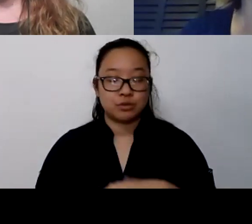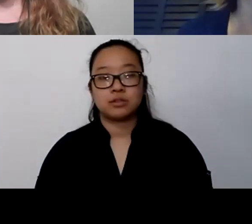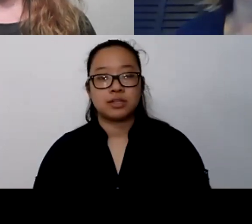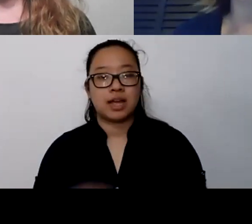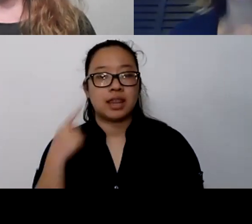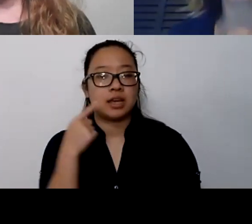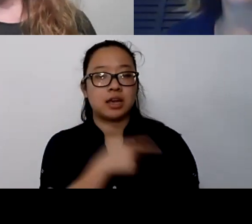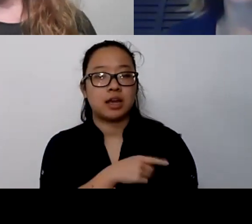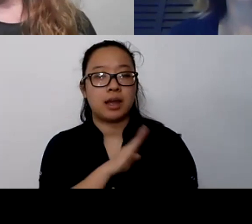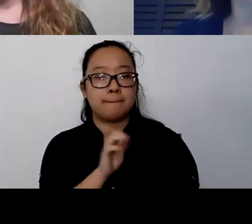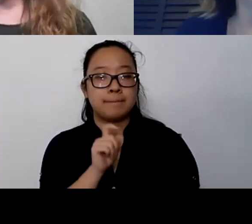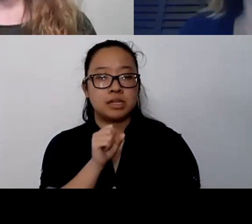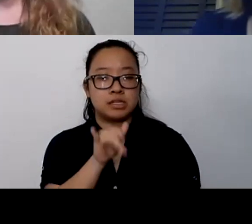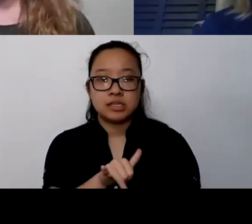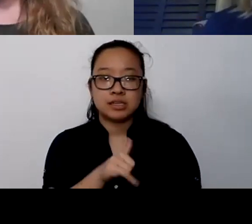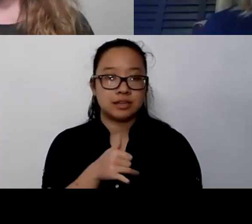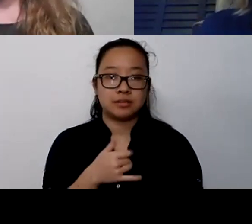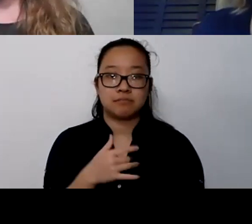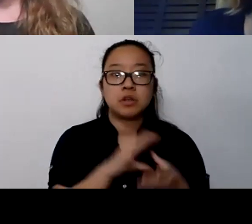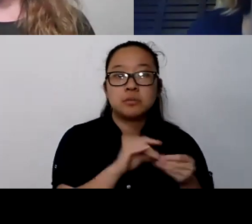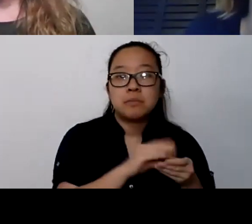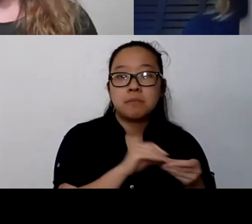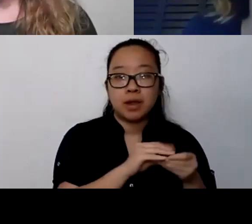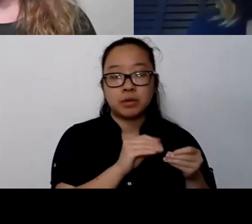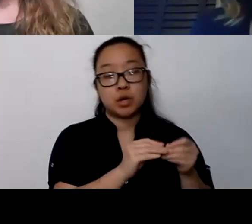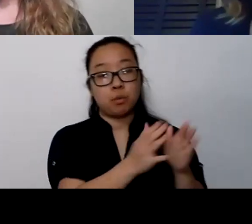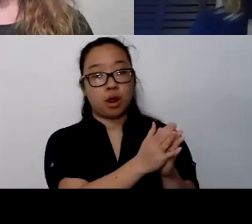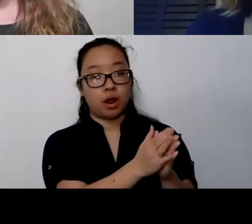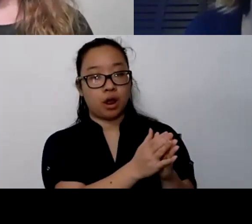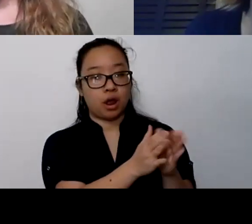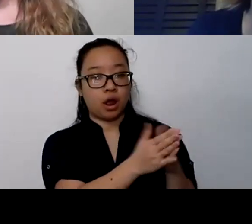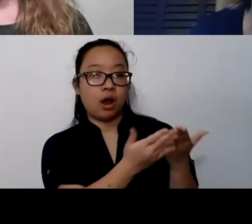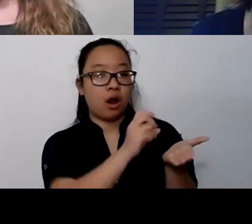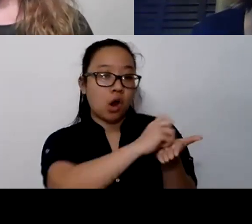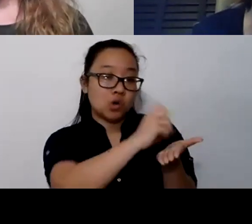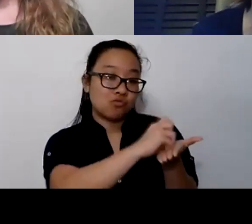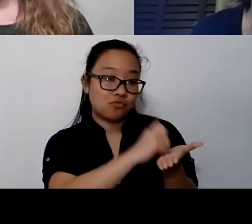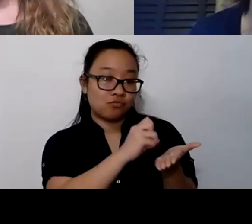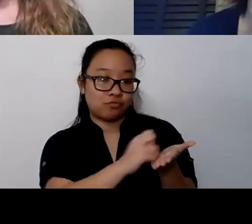dropping a card on someone's front step. I think it could go the other way.